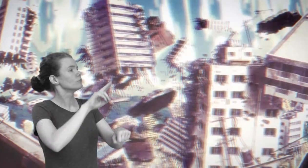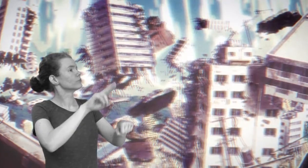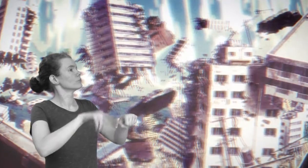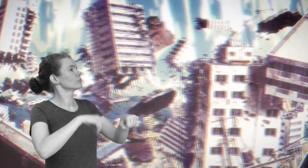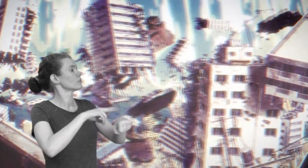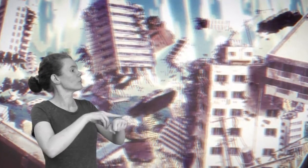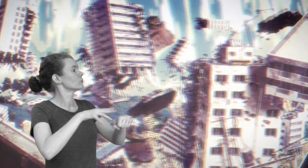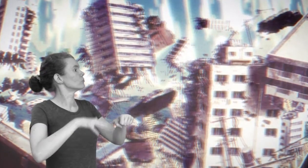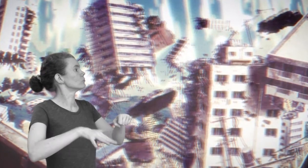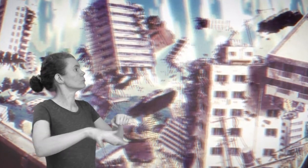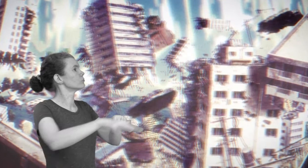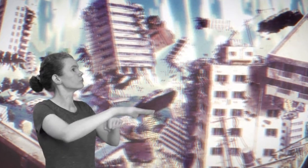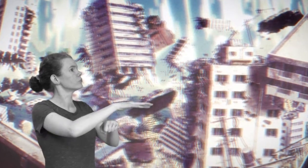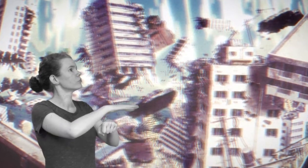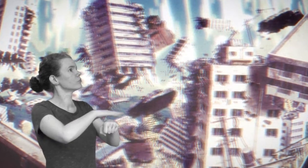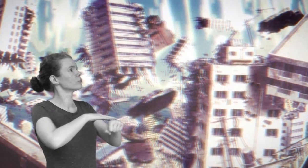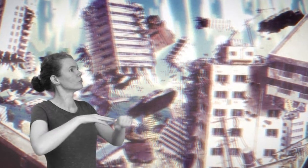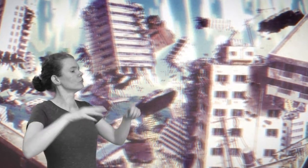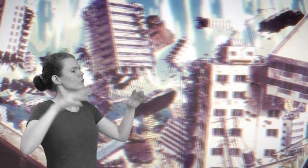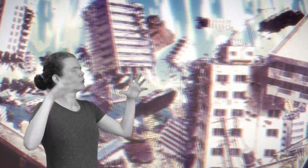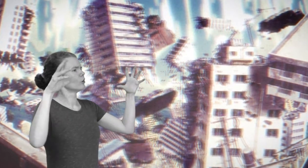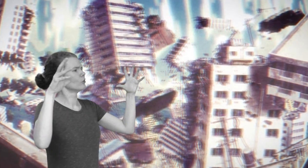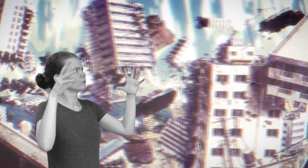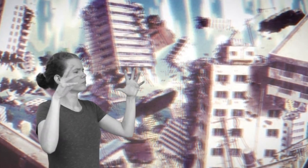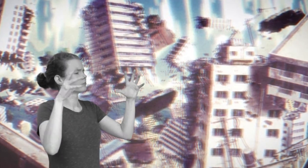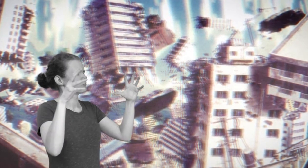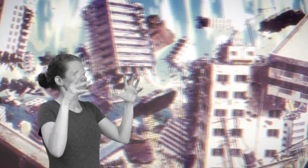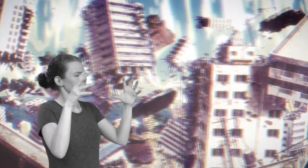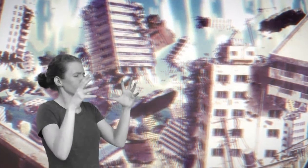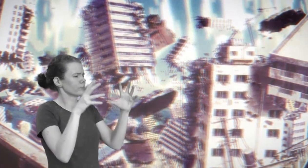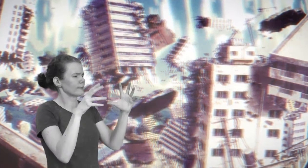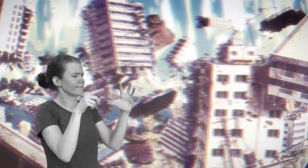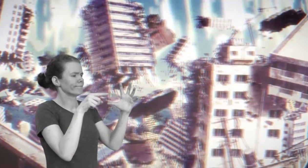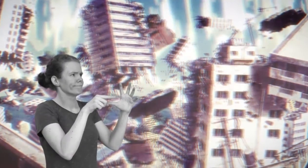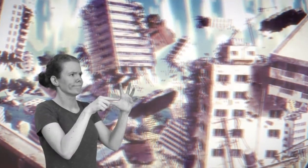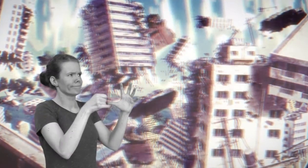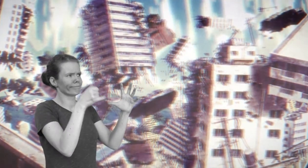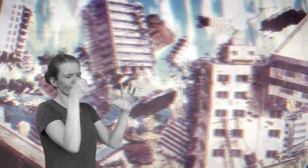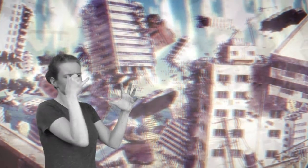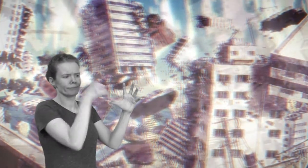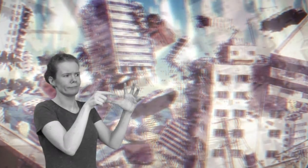But Mother Nature would not allow such foolishness.